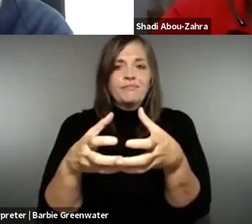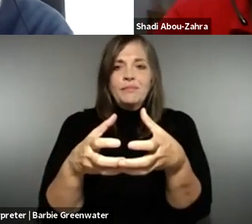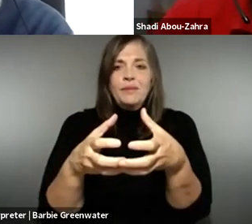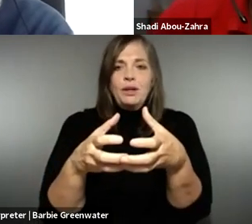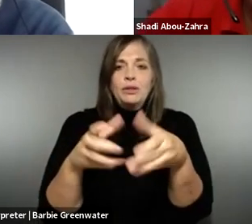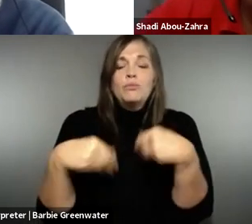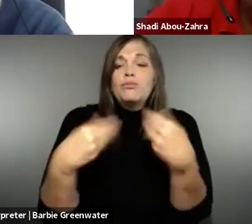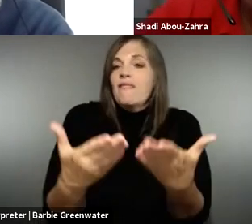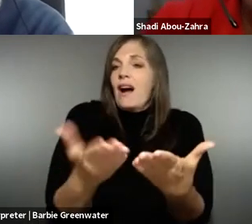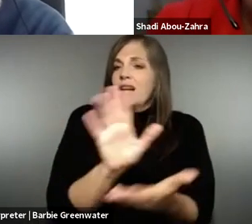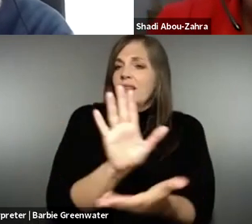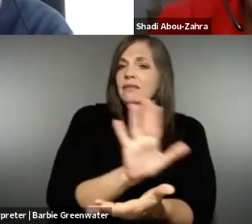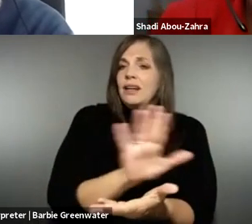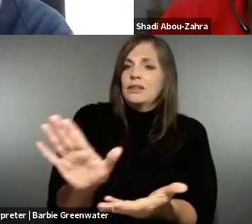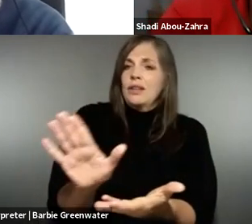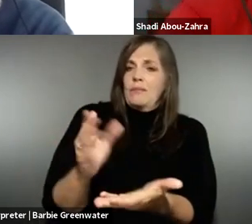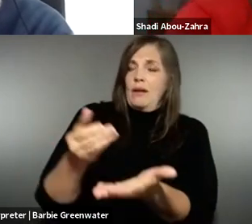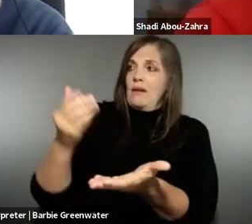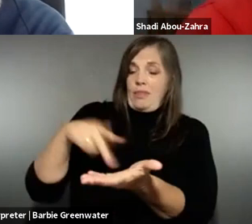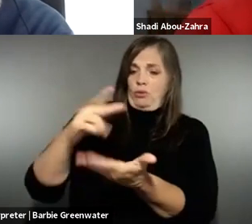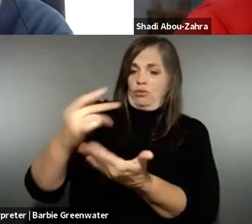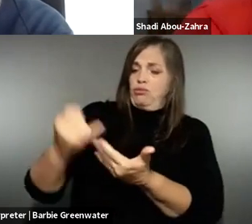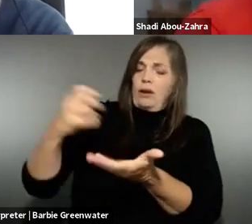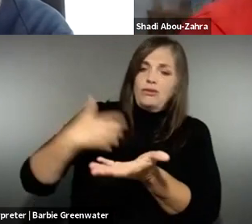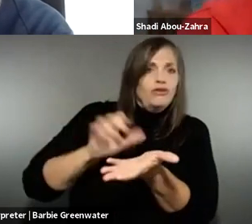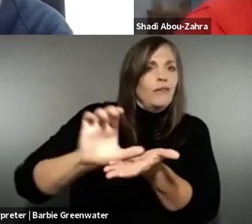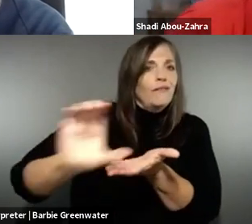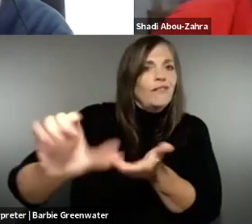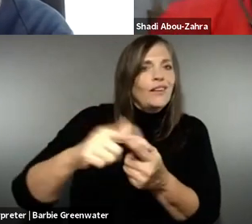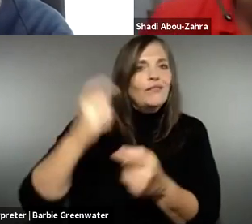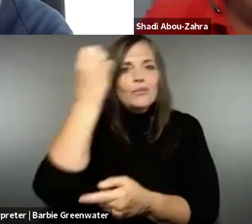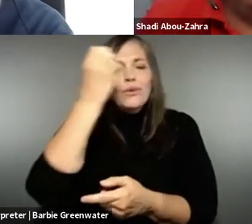European funded projects to give us some kind